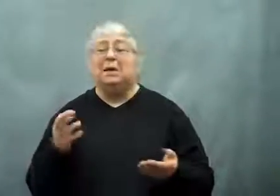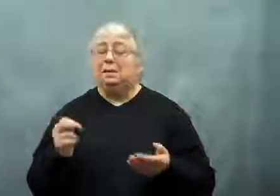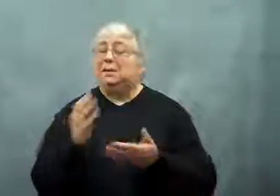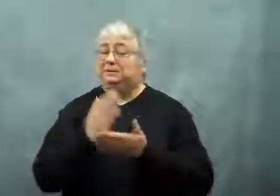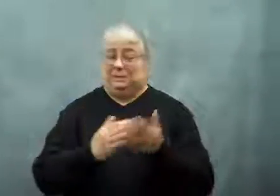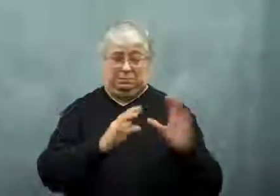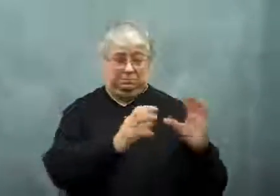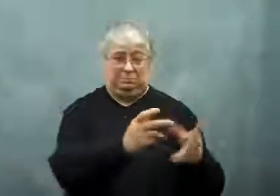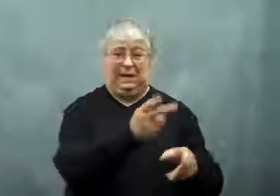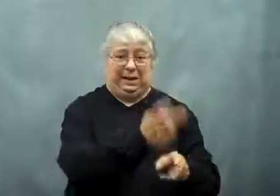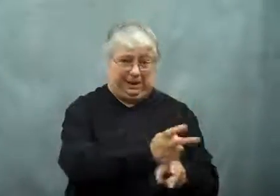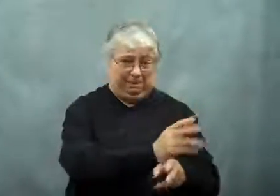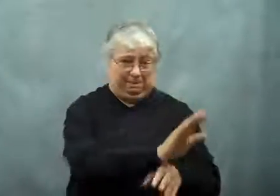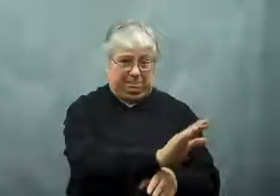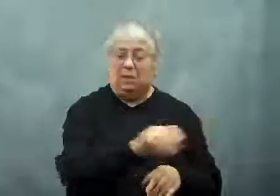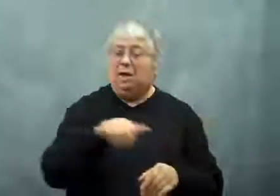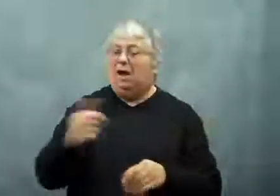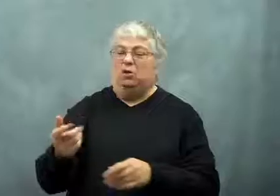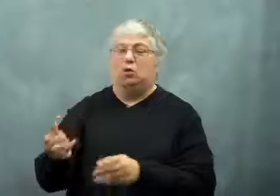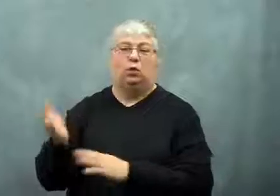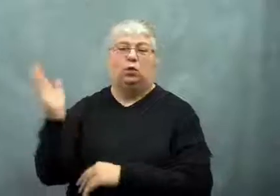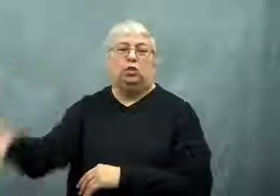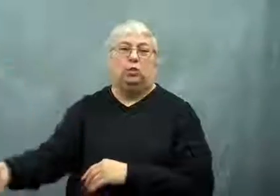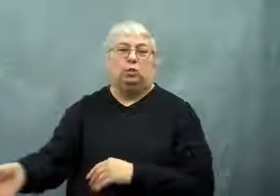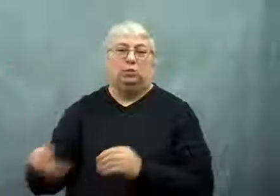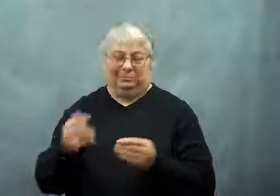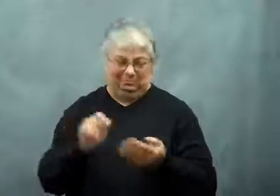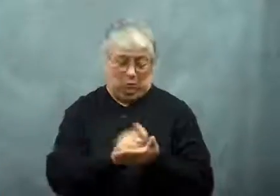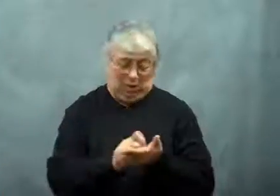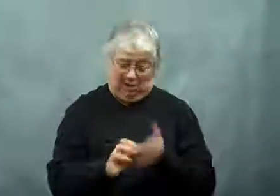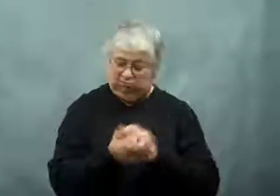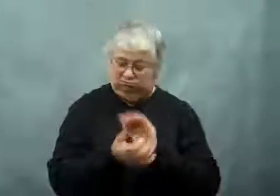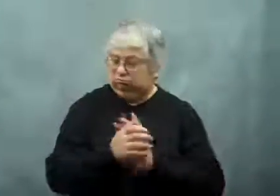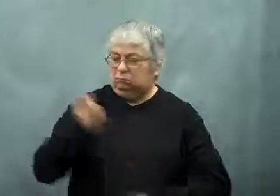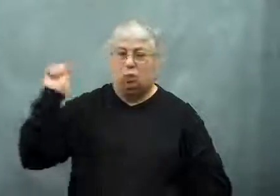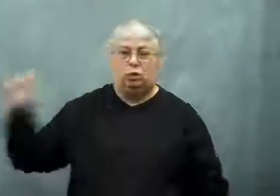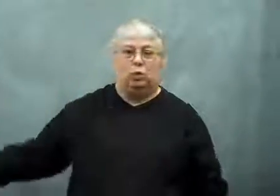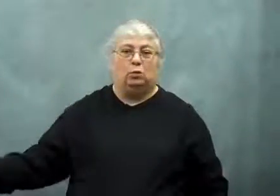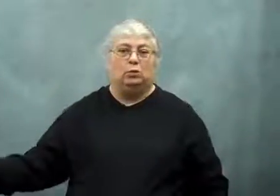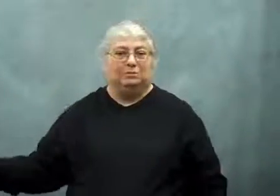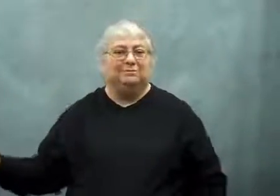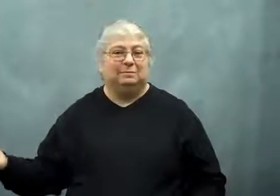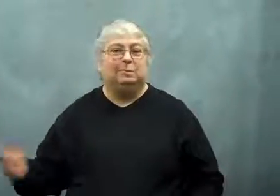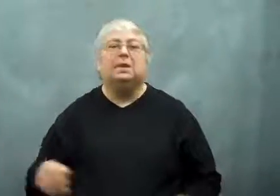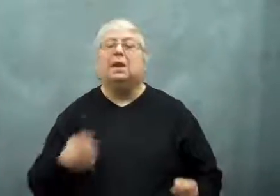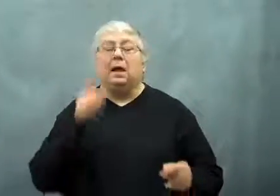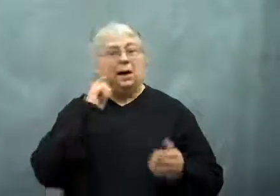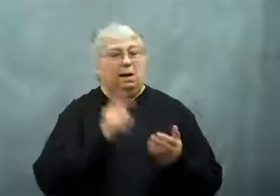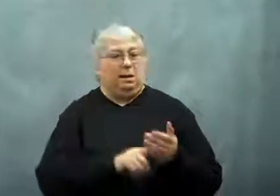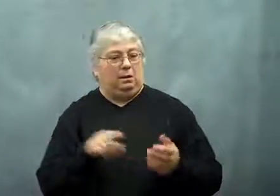One group kept their notes, while the other group threw theirs out.